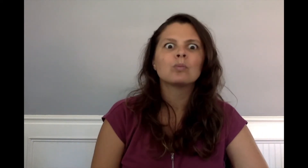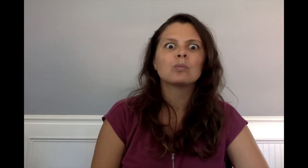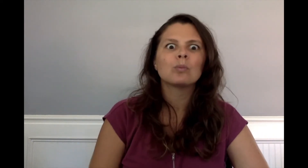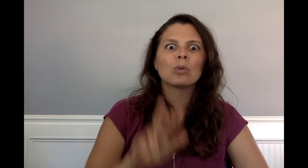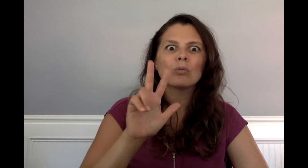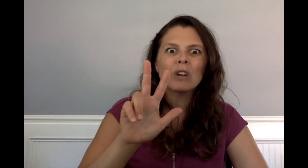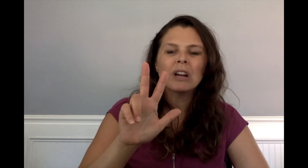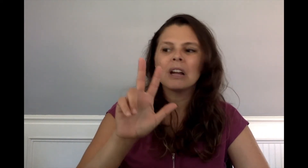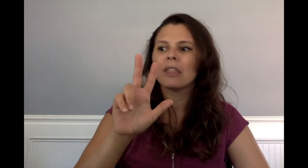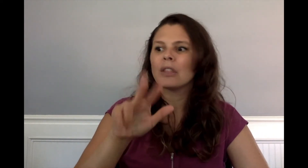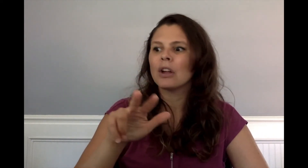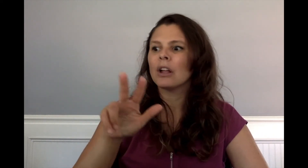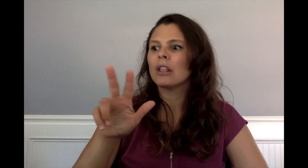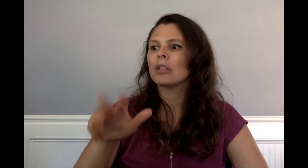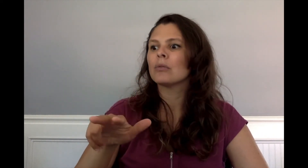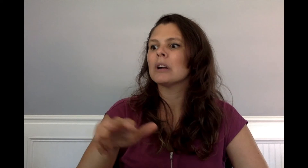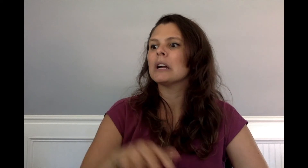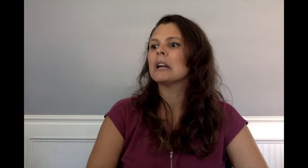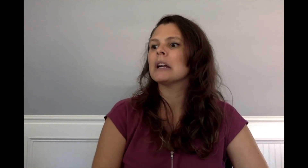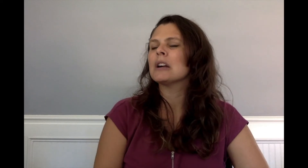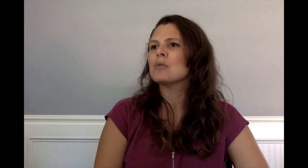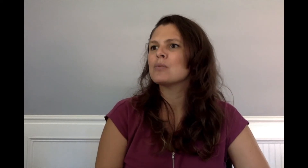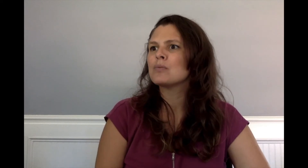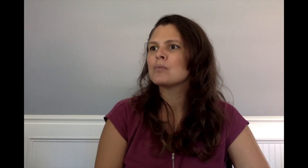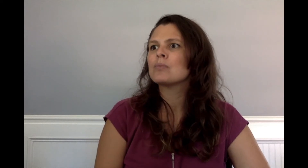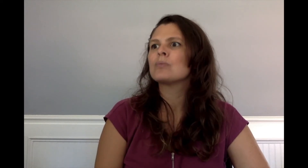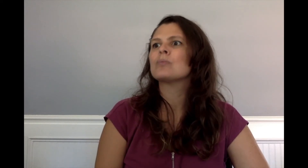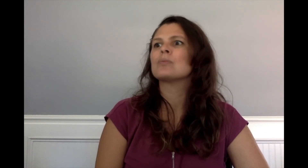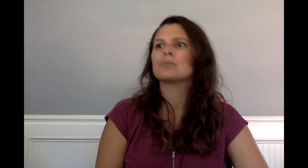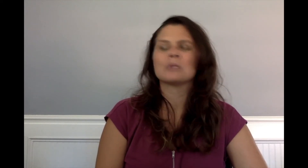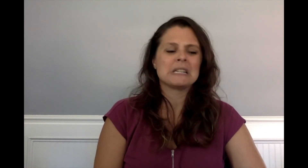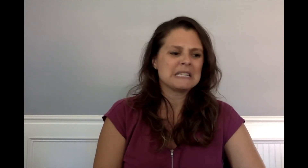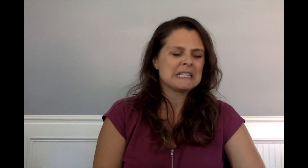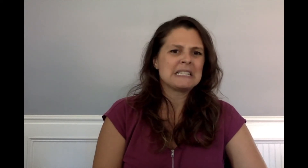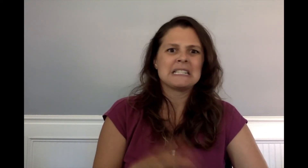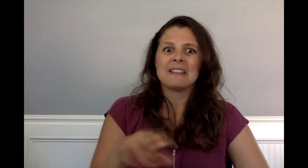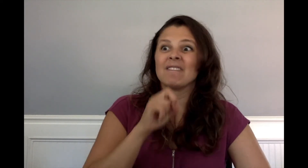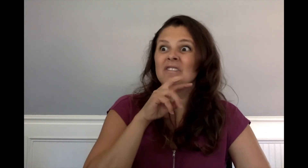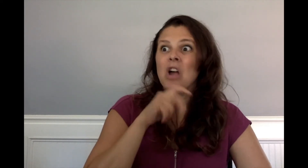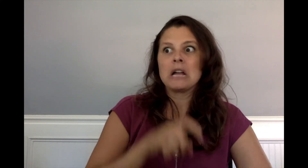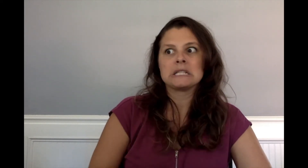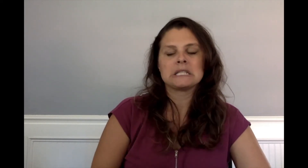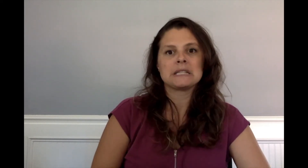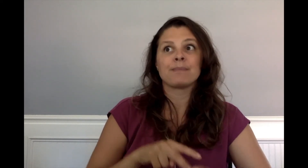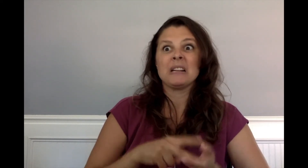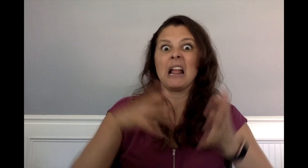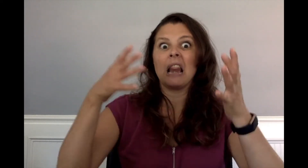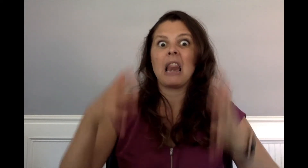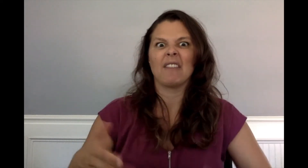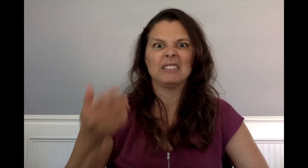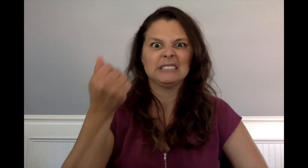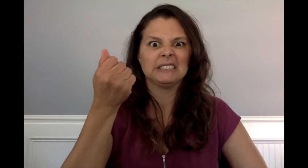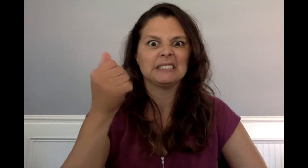Three thirty-three? Charlie looked at his watch and